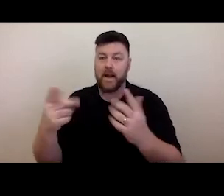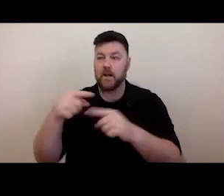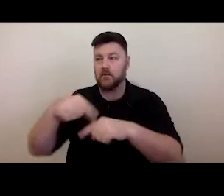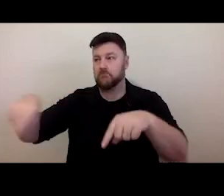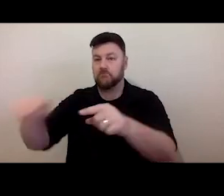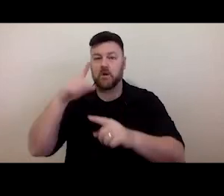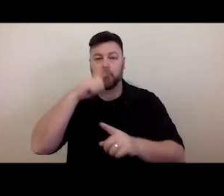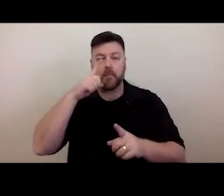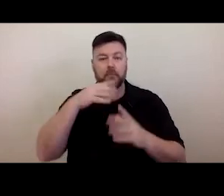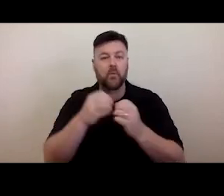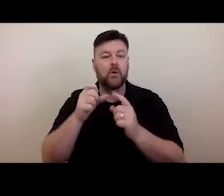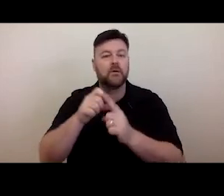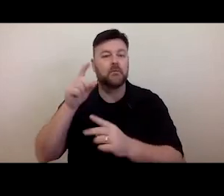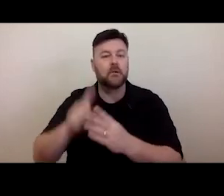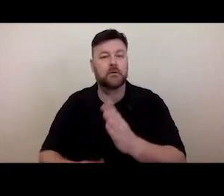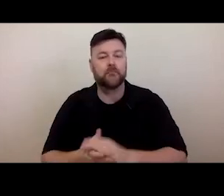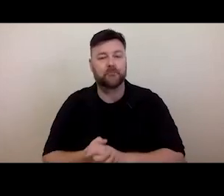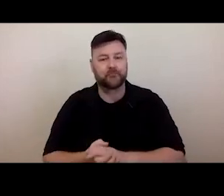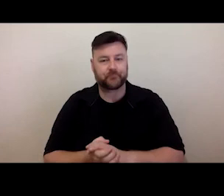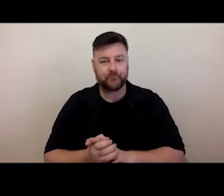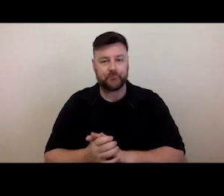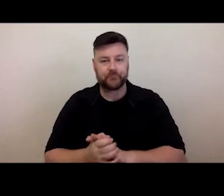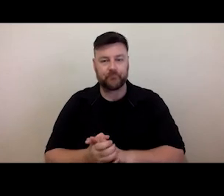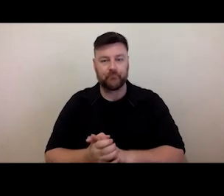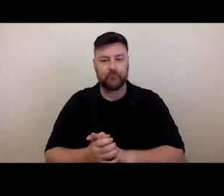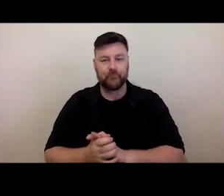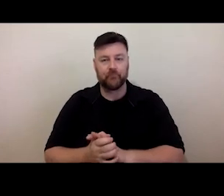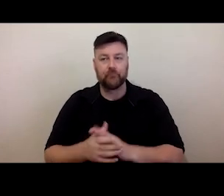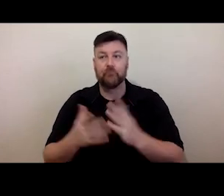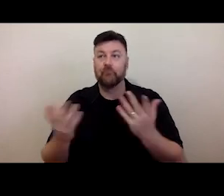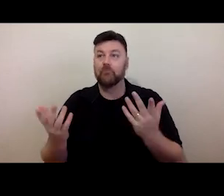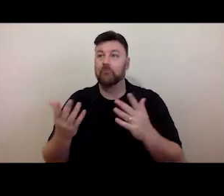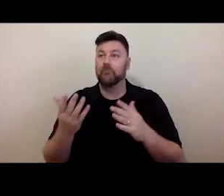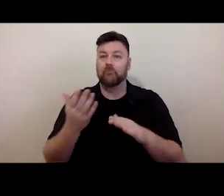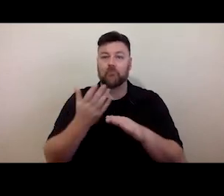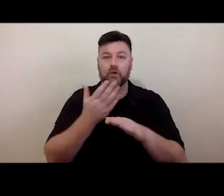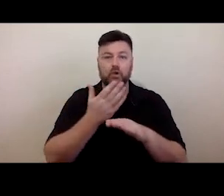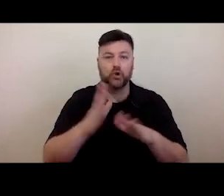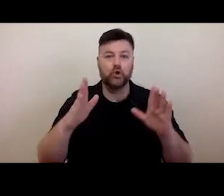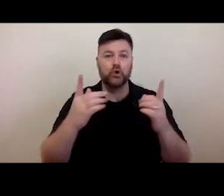However, through those new products and